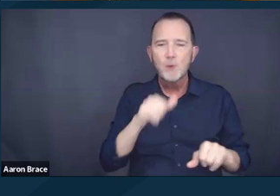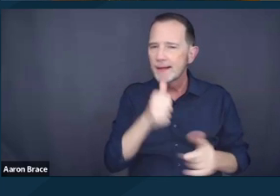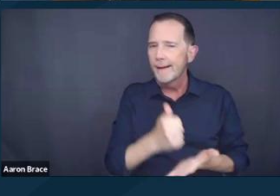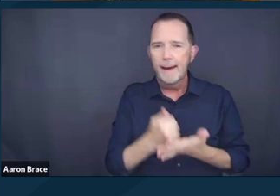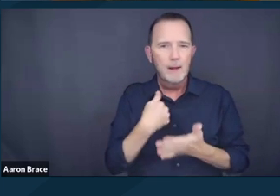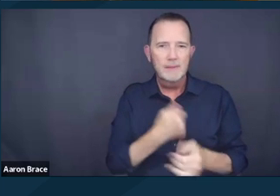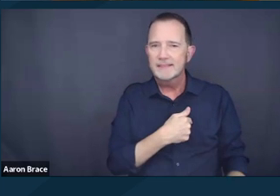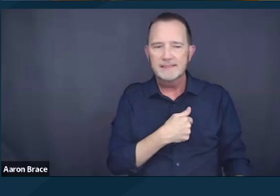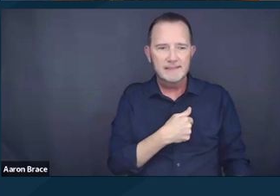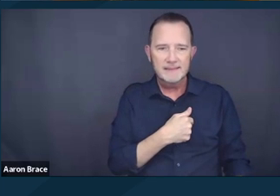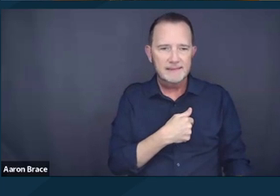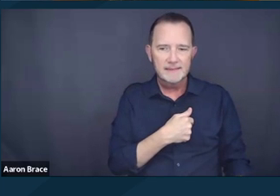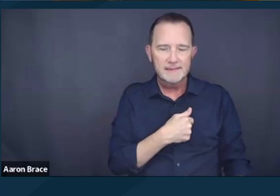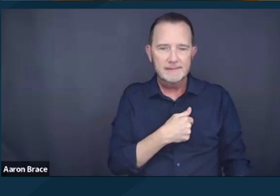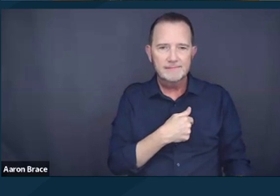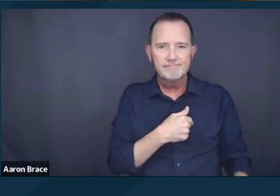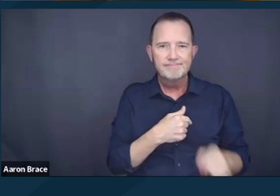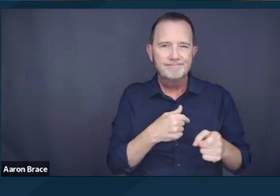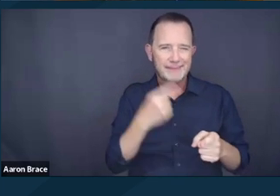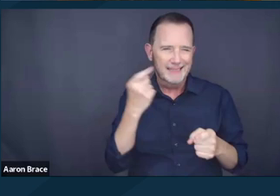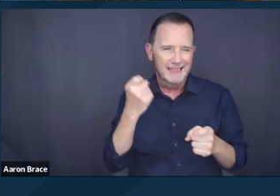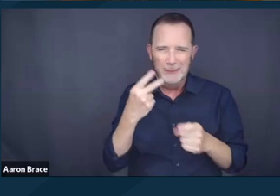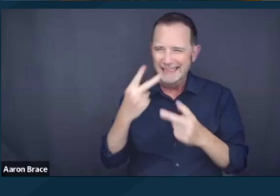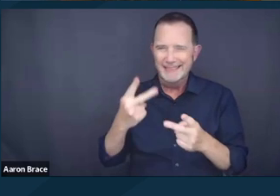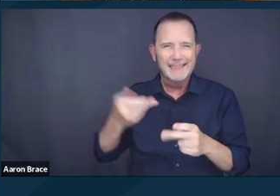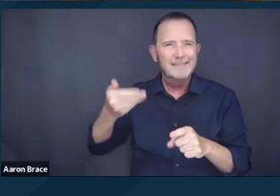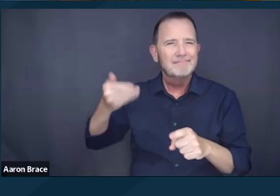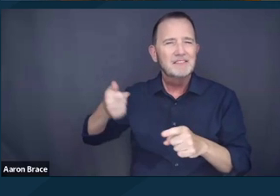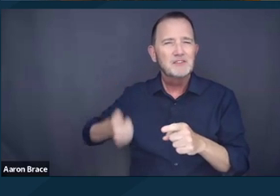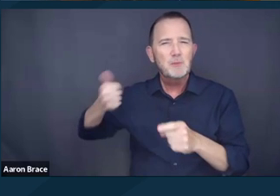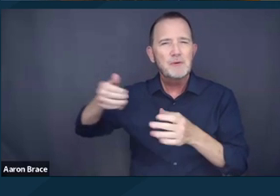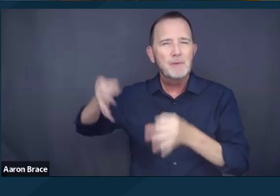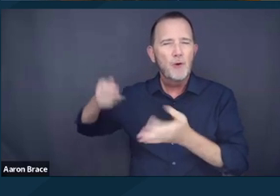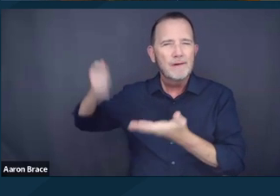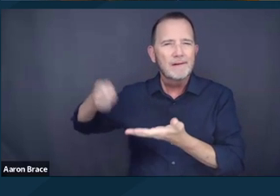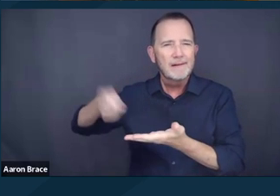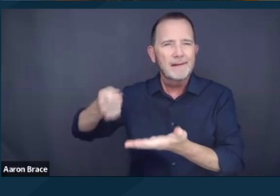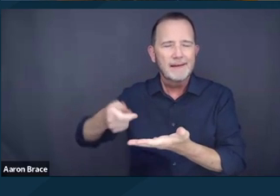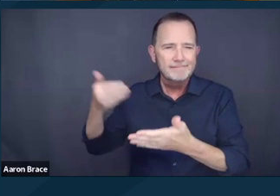on the basis of other Supreme Court precedent. As Monica highlighted in her presentation,